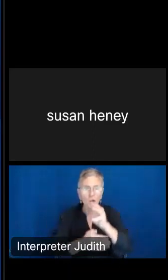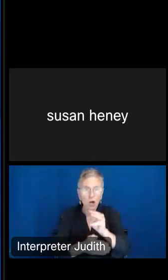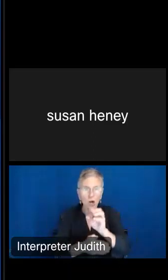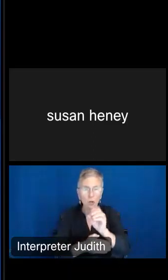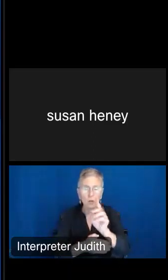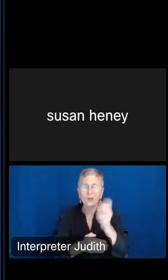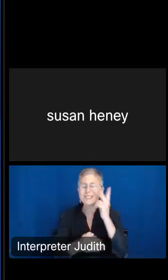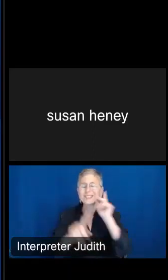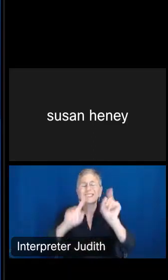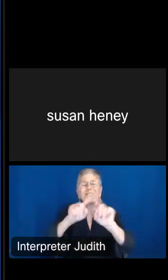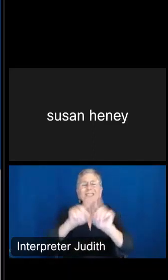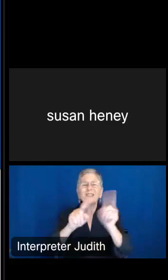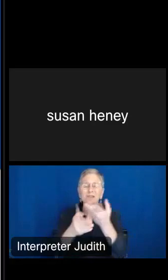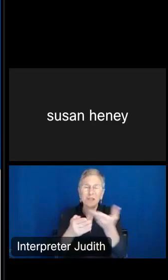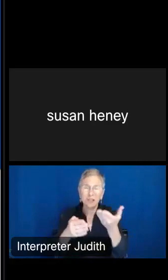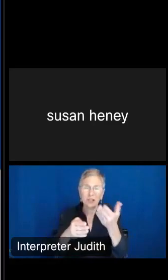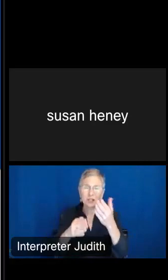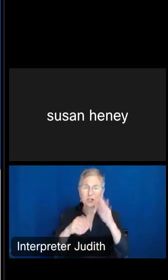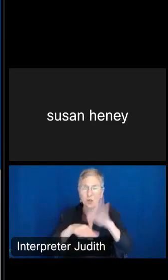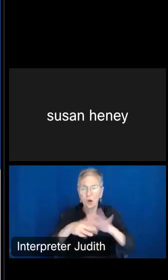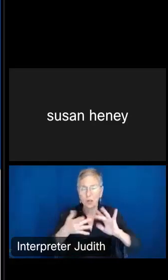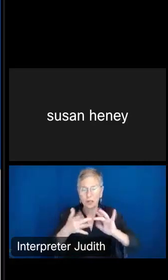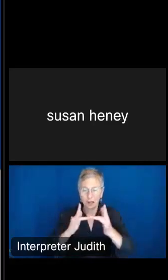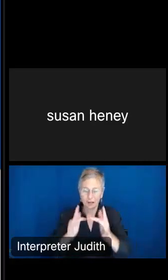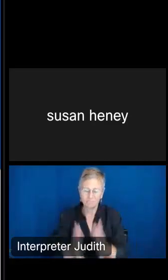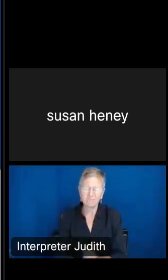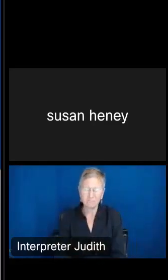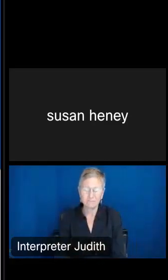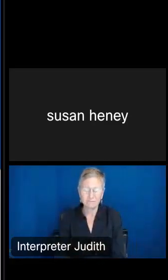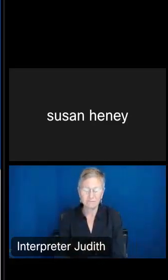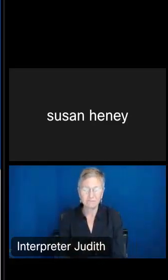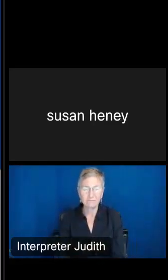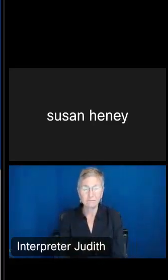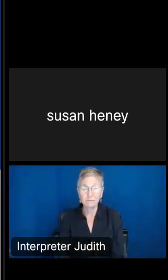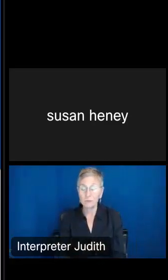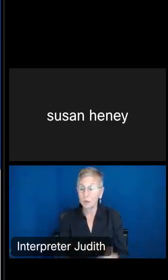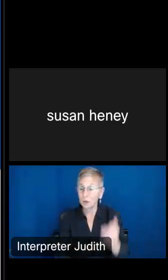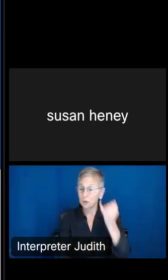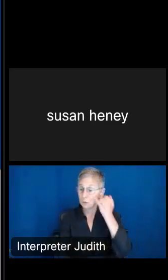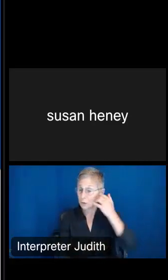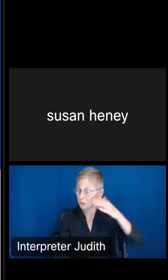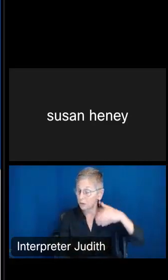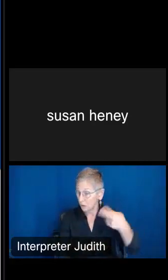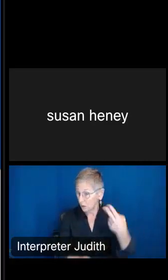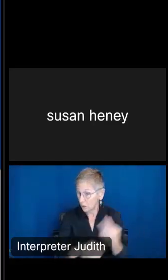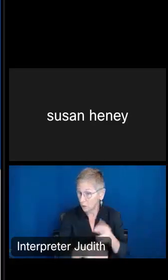when we get online. If you haven't been on this tool, I just want to show you what the